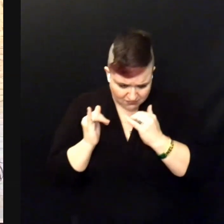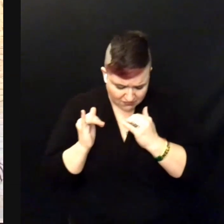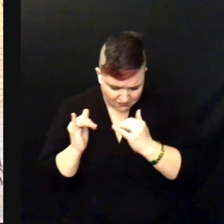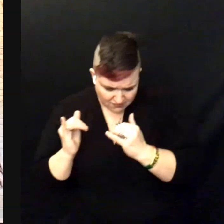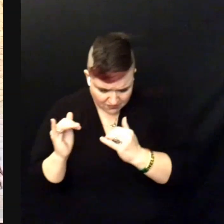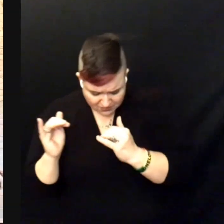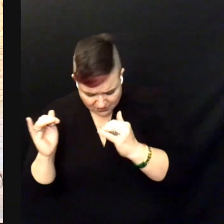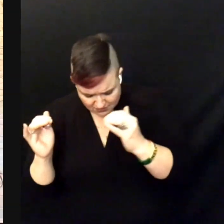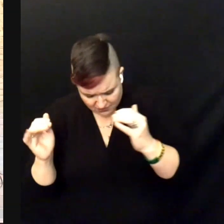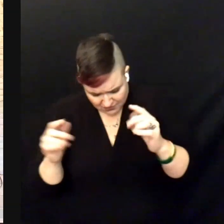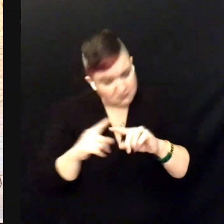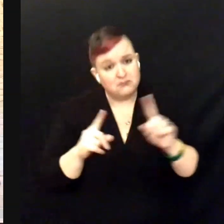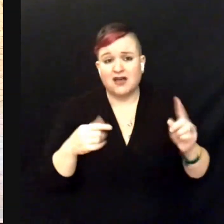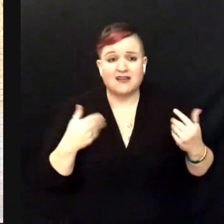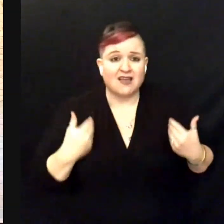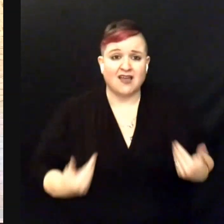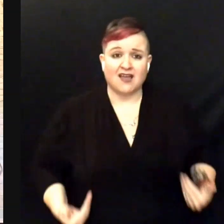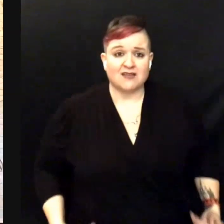But I'm a creep